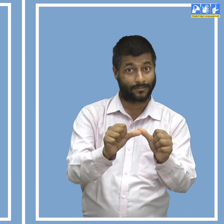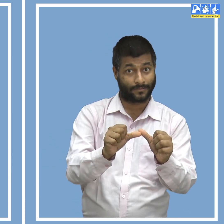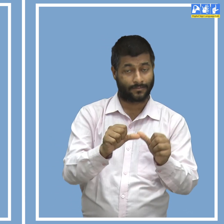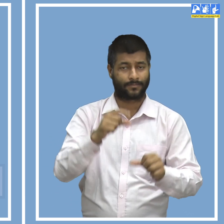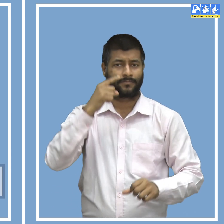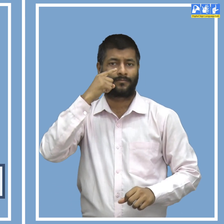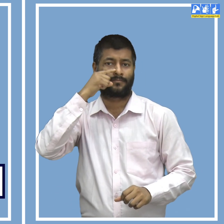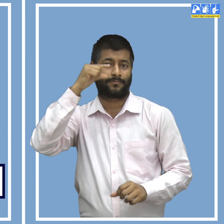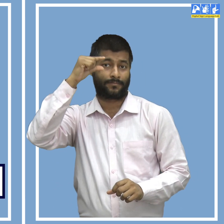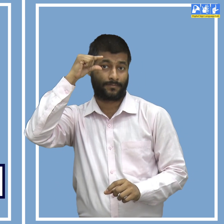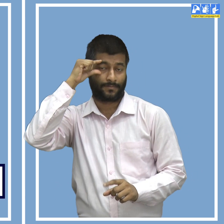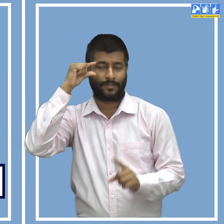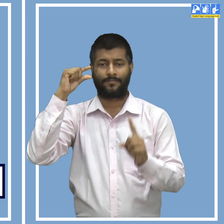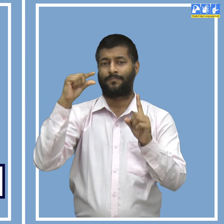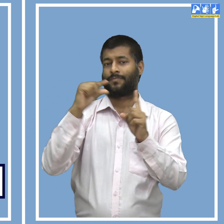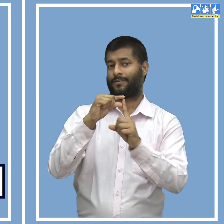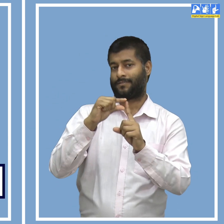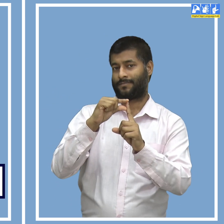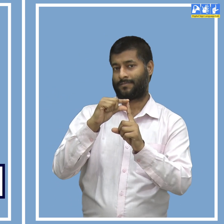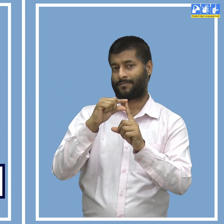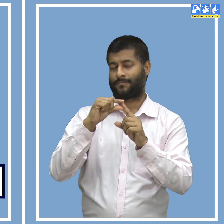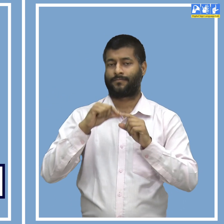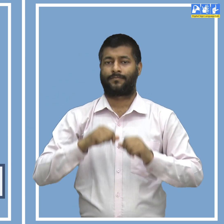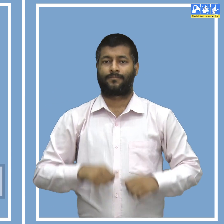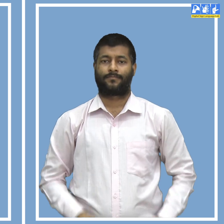Ans. Pratibha Patil